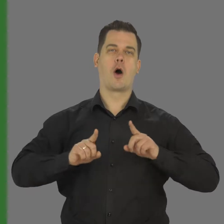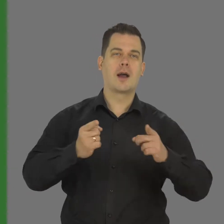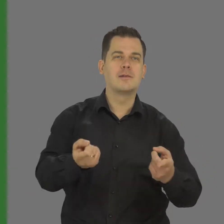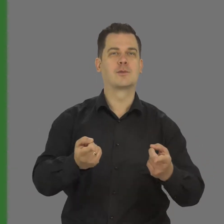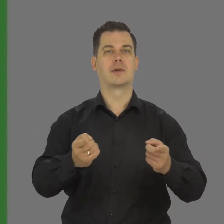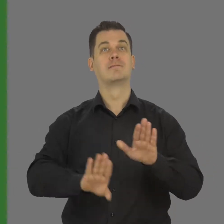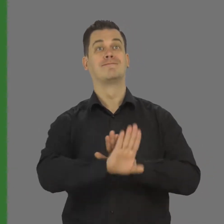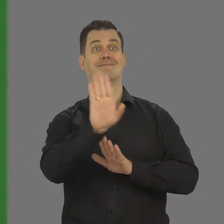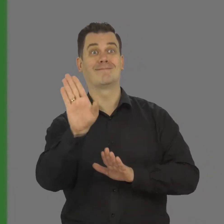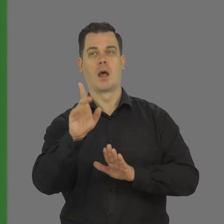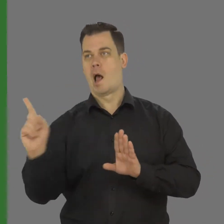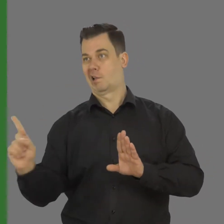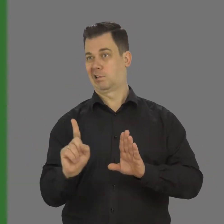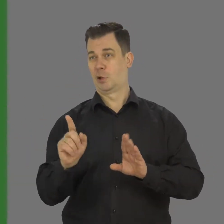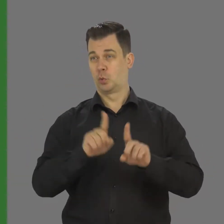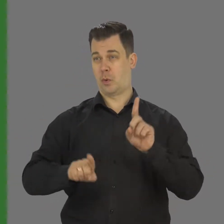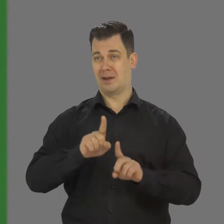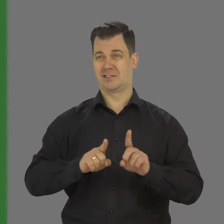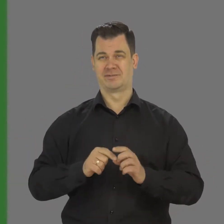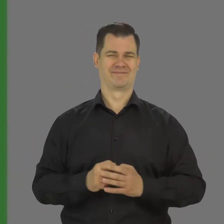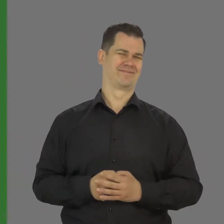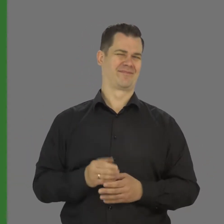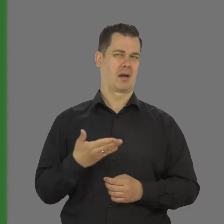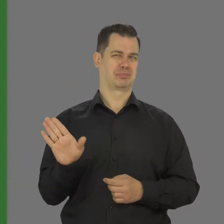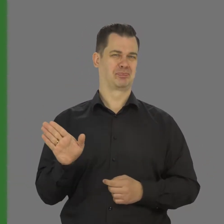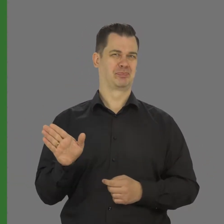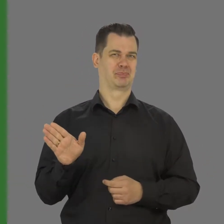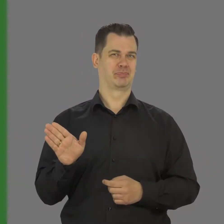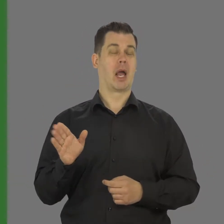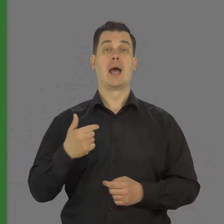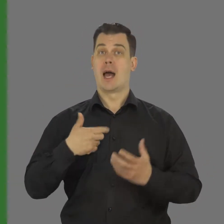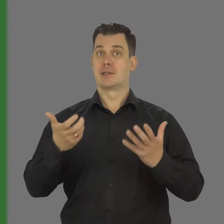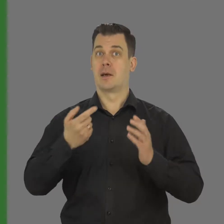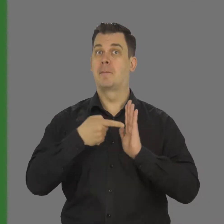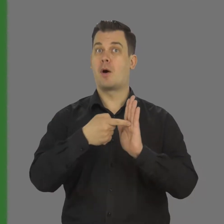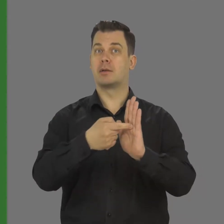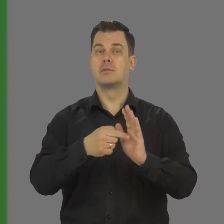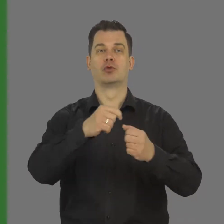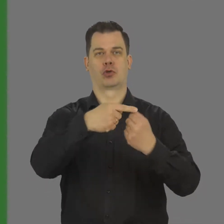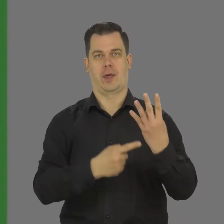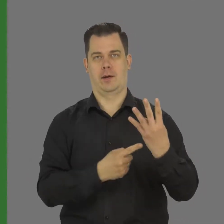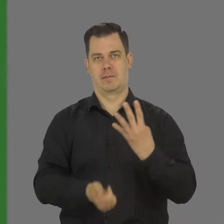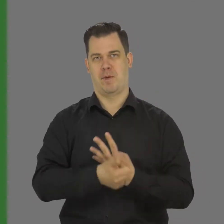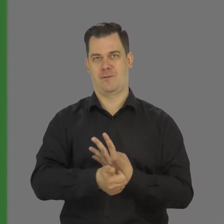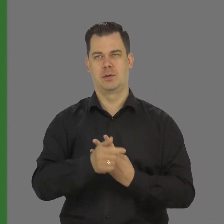refuses to hire a PSL interpreter. I'd like to show you 4 most common excuses